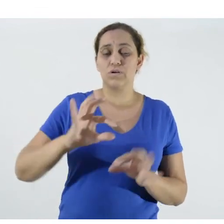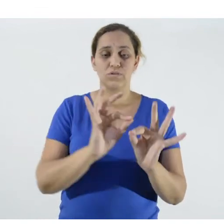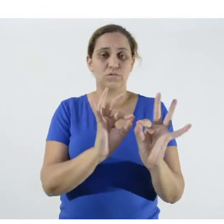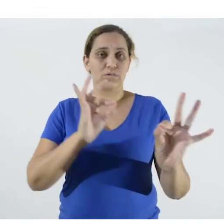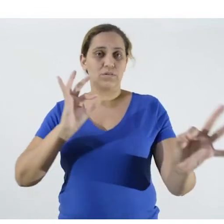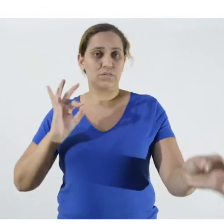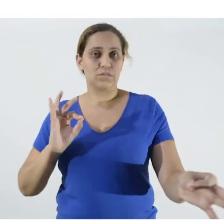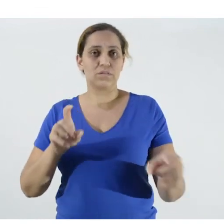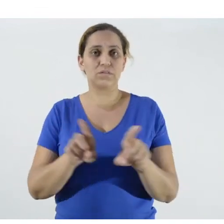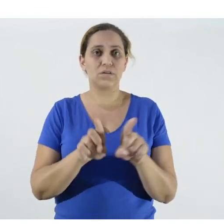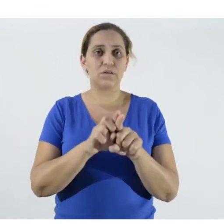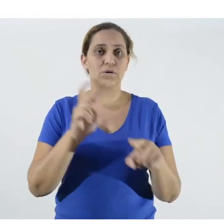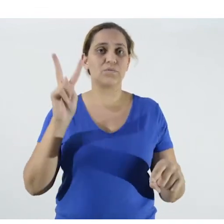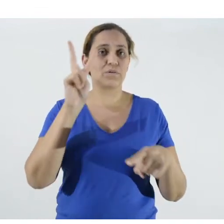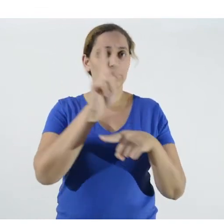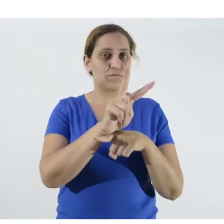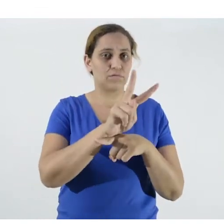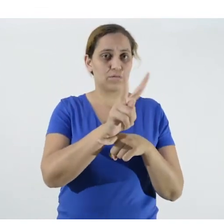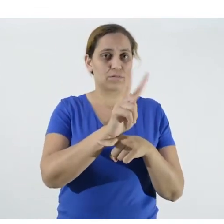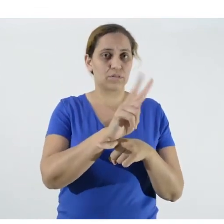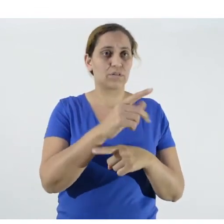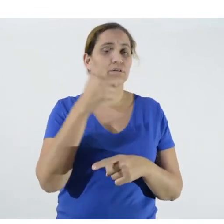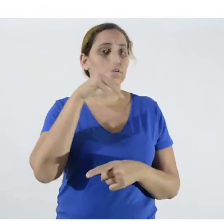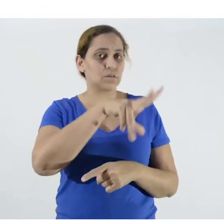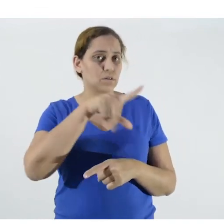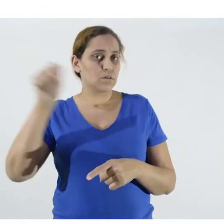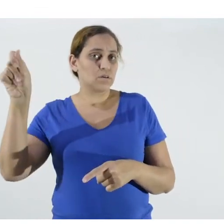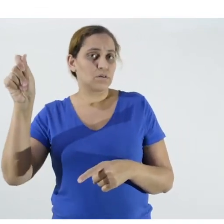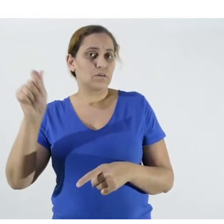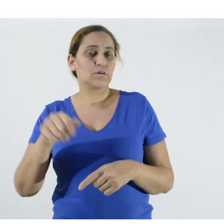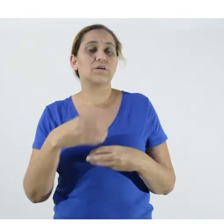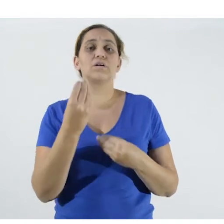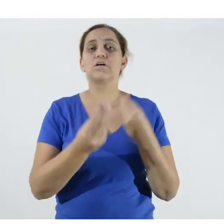that the extension worker or inspection agent leaves, informing about the